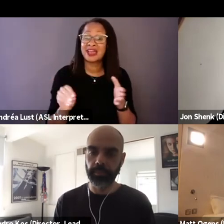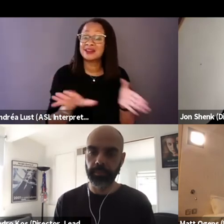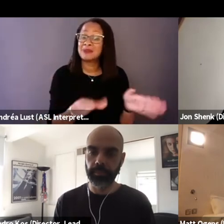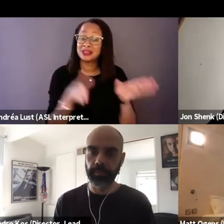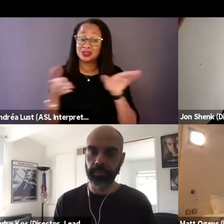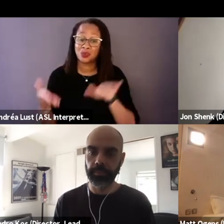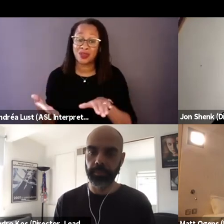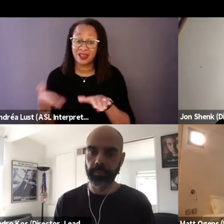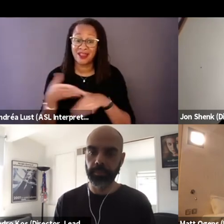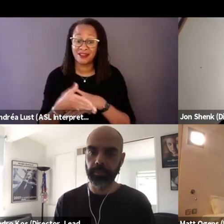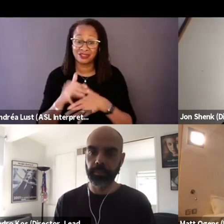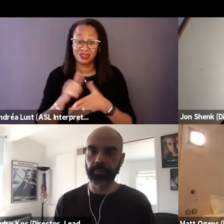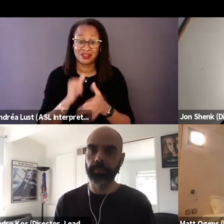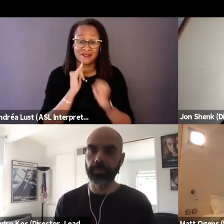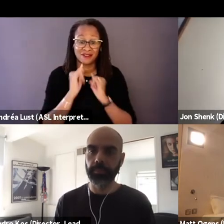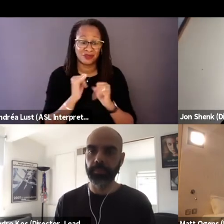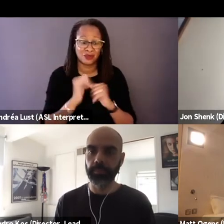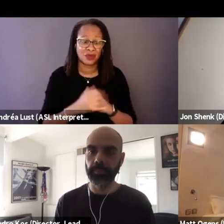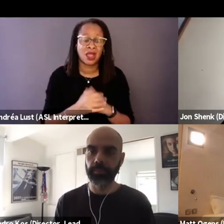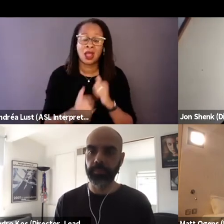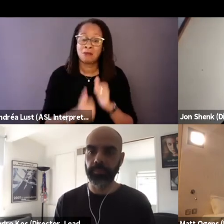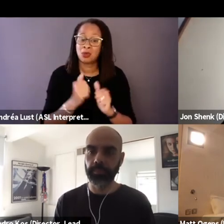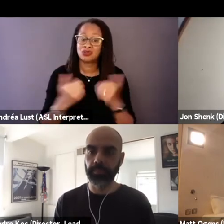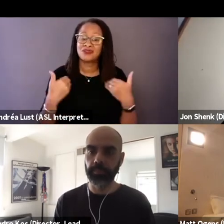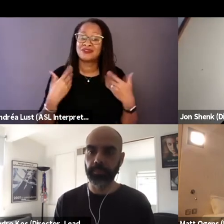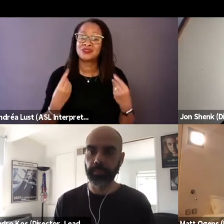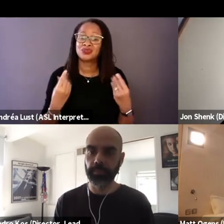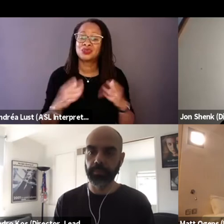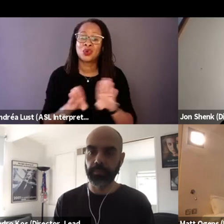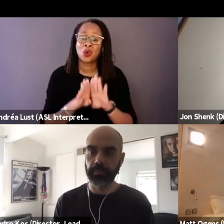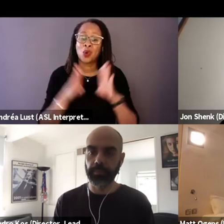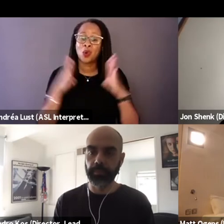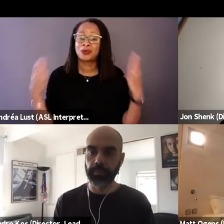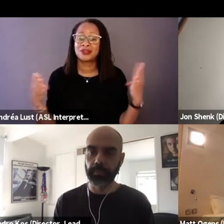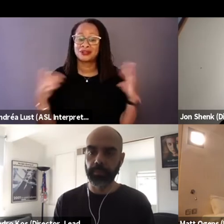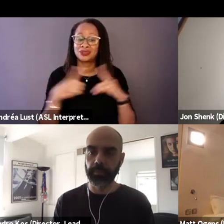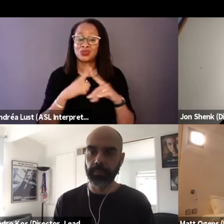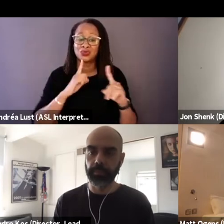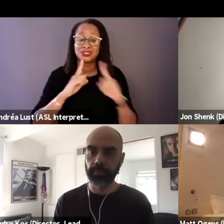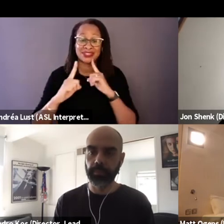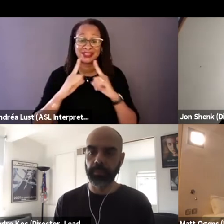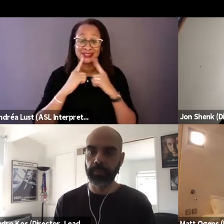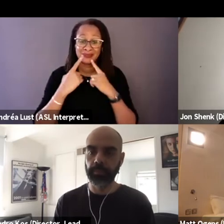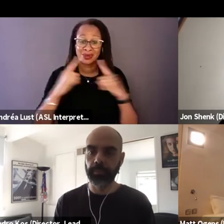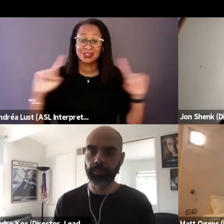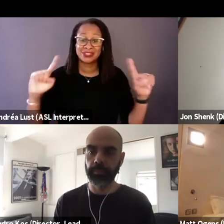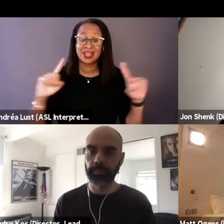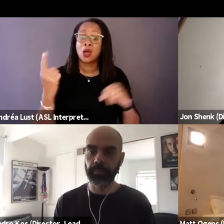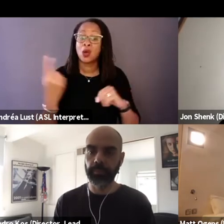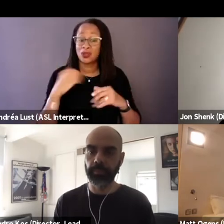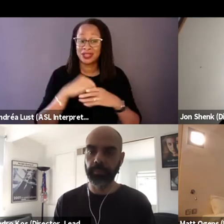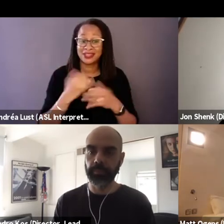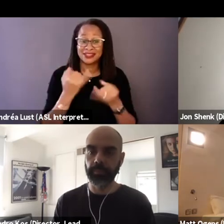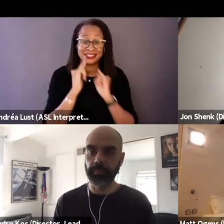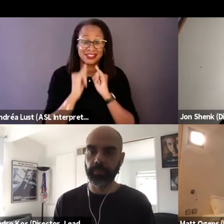Most of them has opened the window to this testimonies only in those interviews that we're exposing